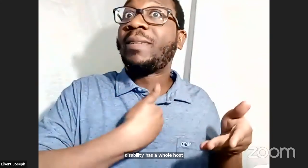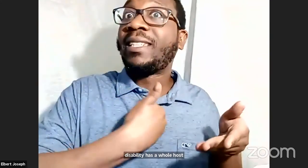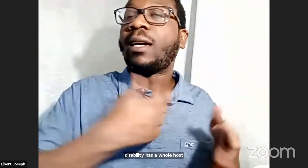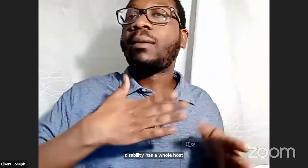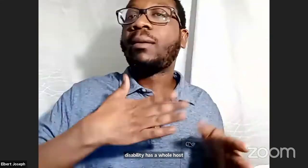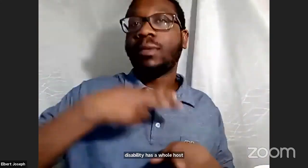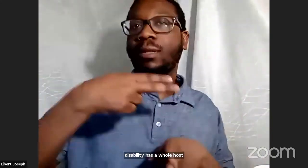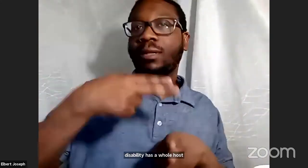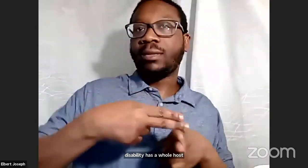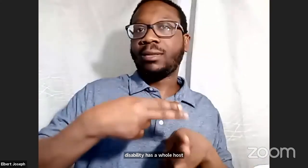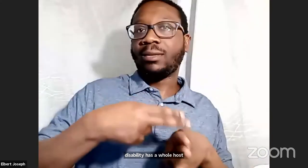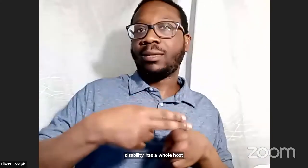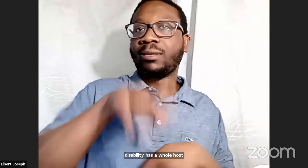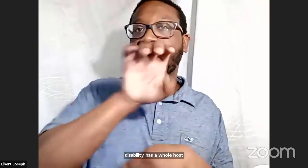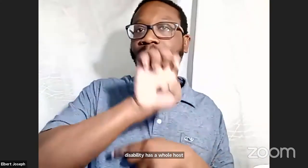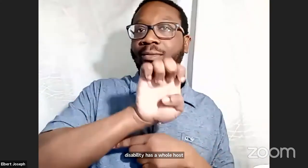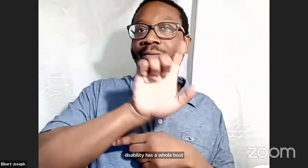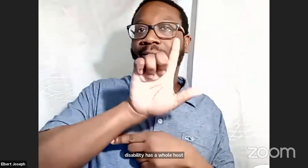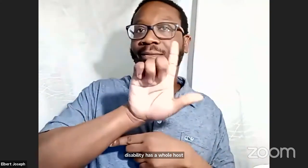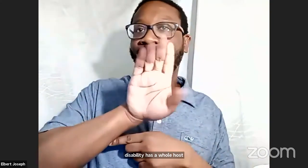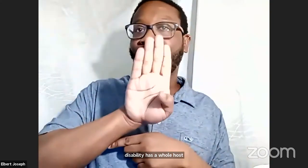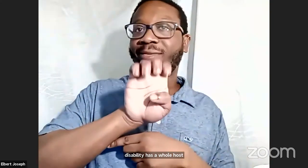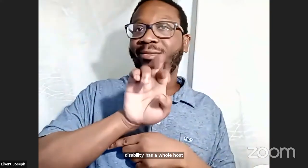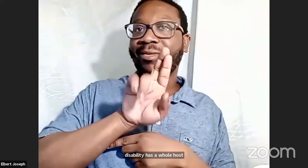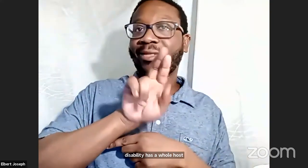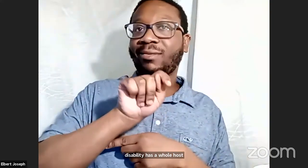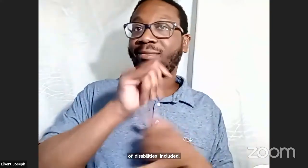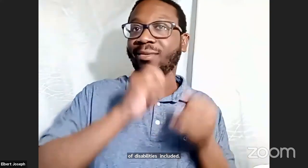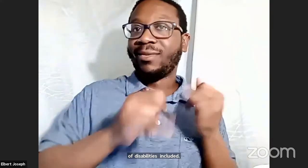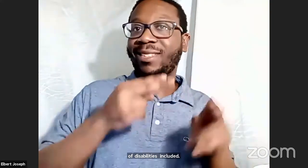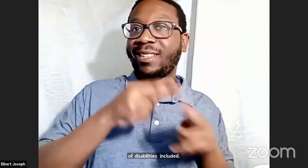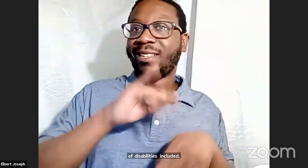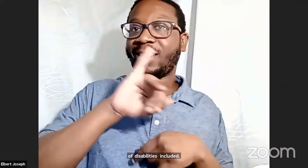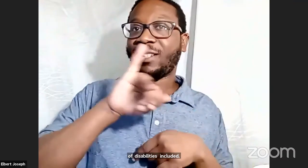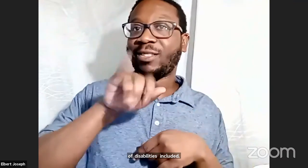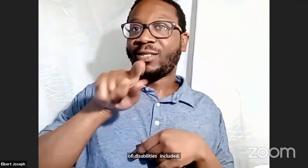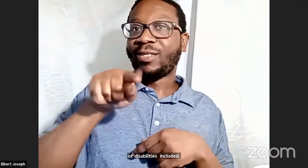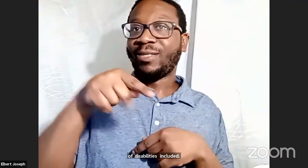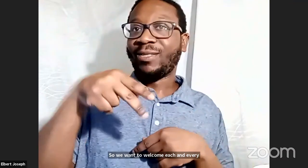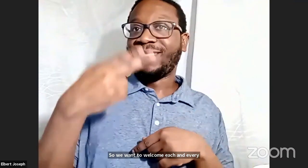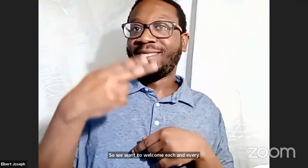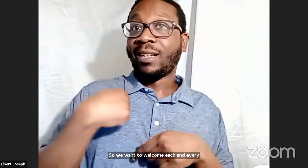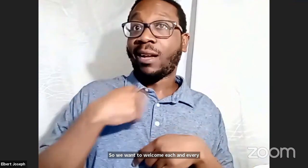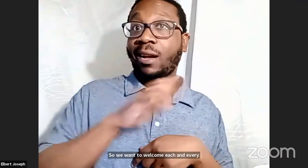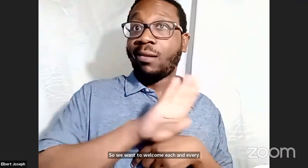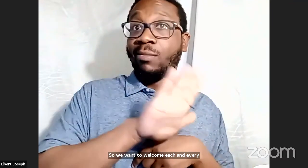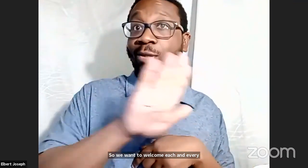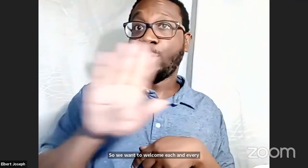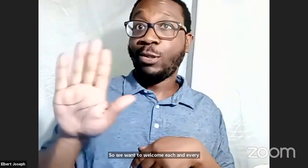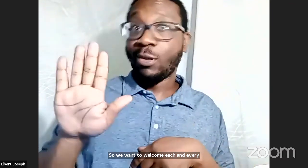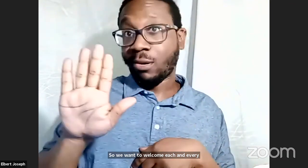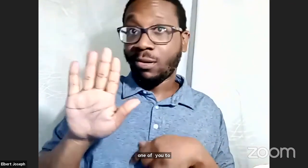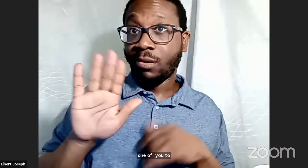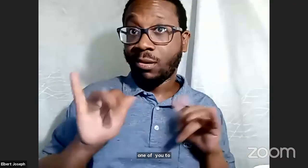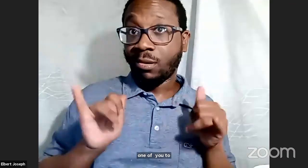to tonight's event. I'll go ahead and introduce myself. My name is Elbert Joseph,